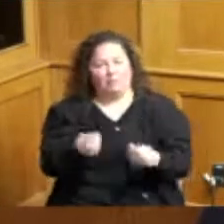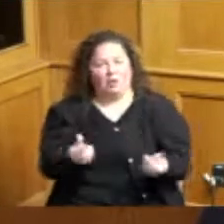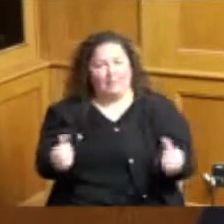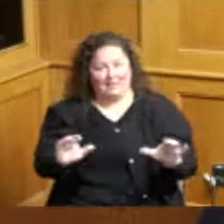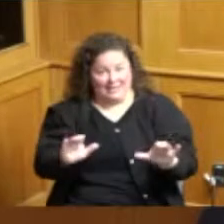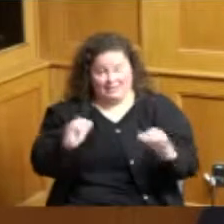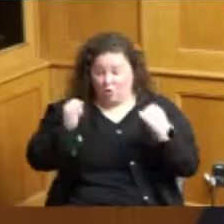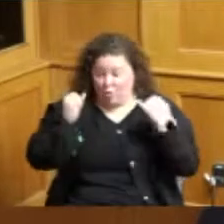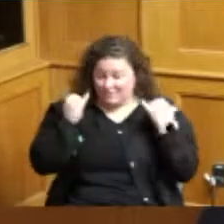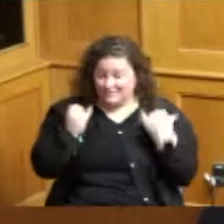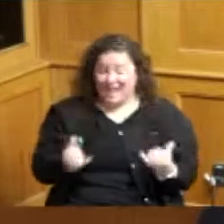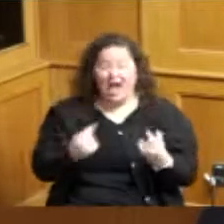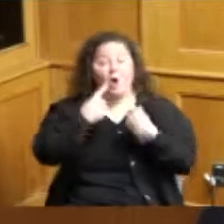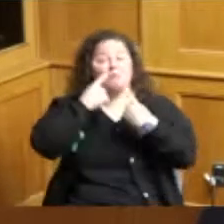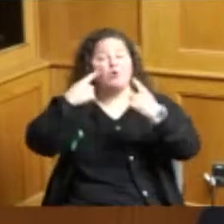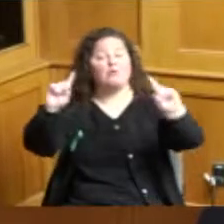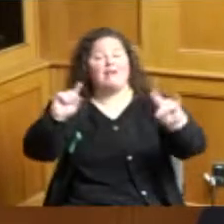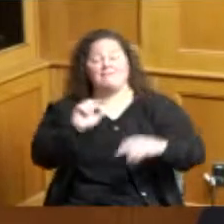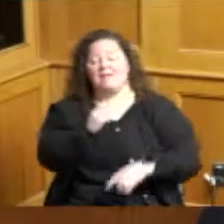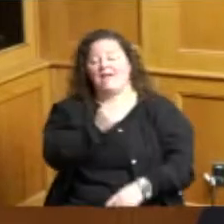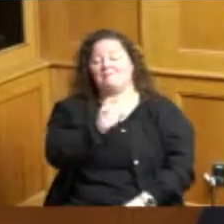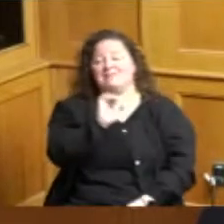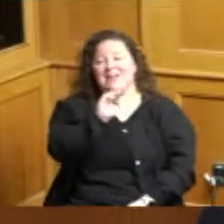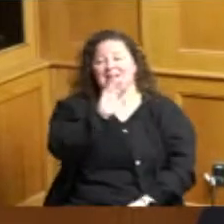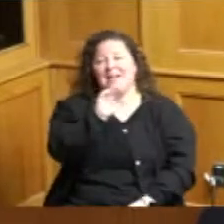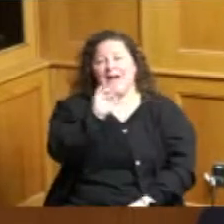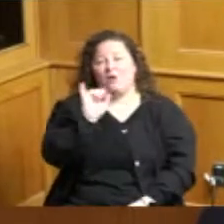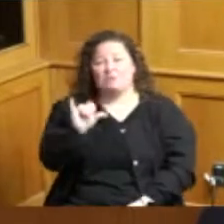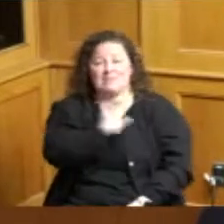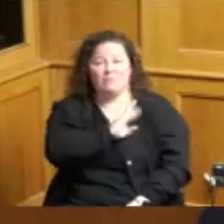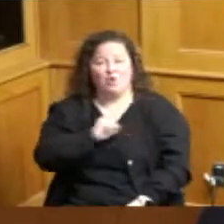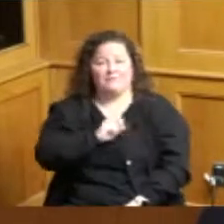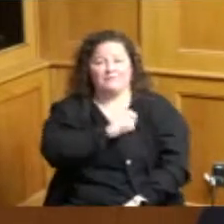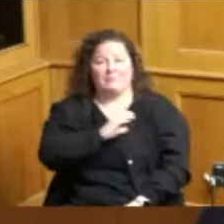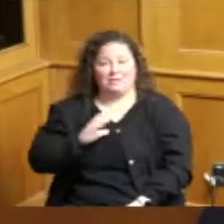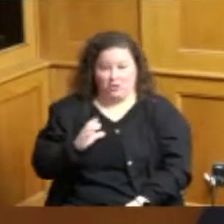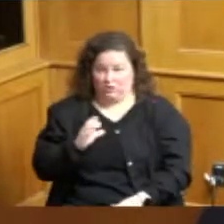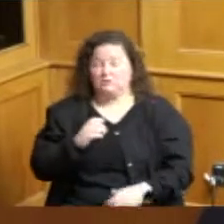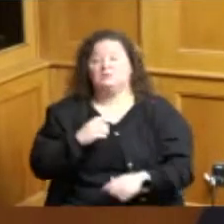that the Hamilton County Board of Commissioners encourage our citizens of Hamilton County Ohio